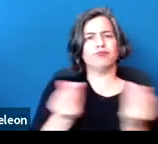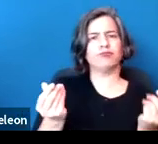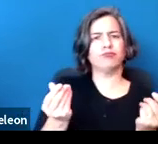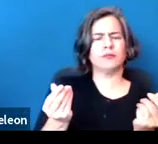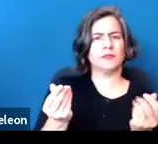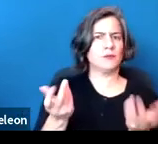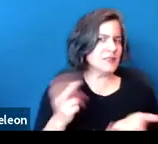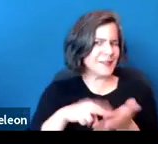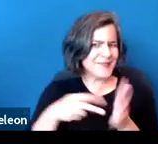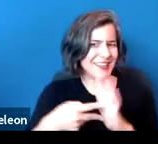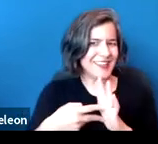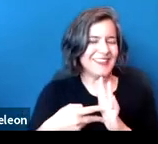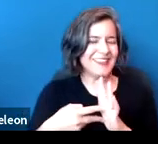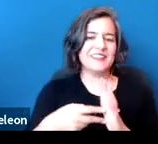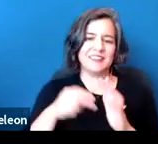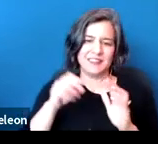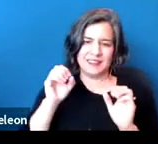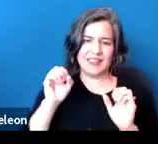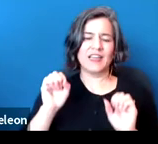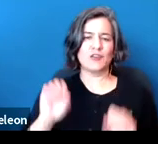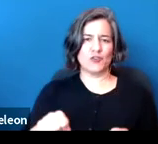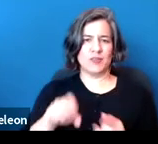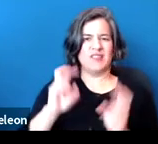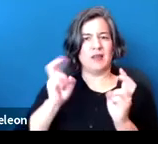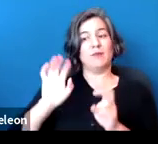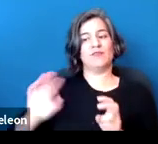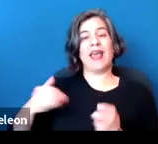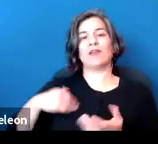Certainly that could potentially be a record of a disability, but generally,